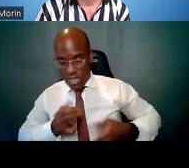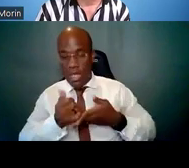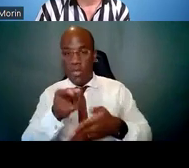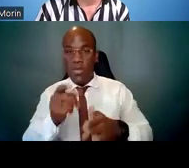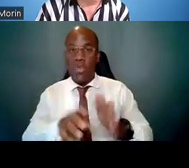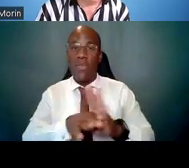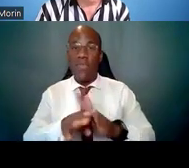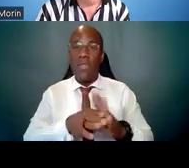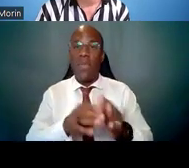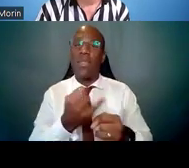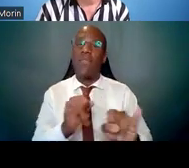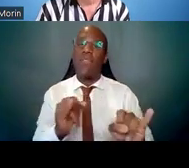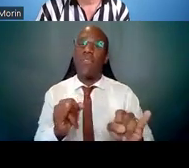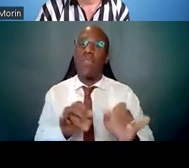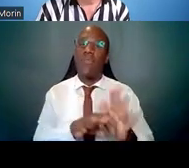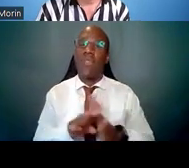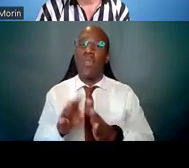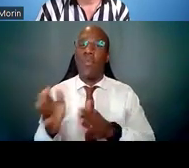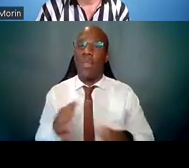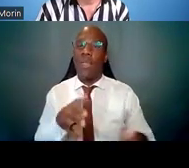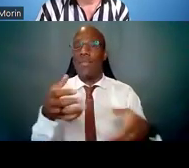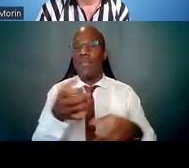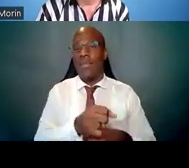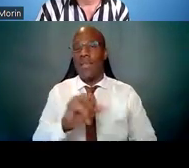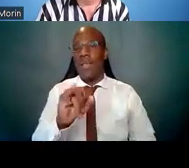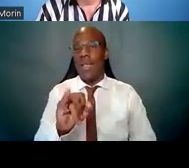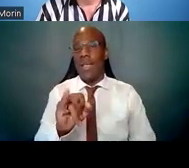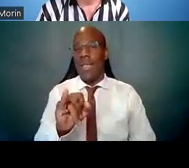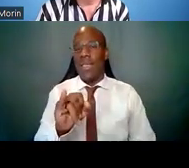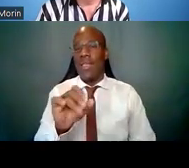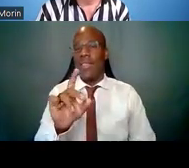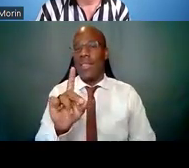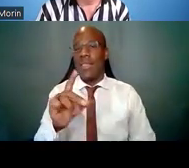Now a lot of you probably already know what an IDP is, you've seen them;